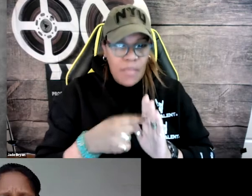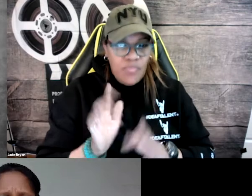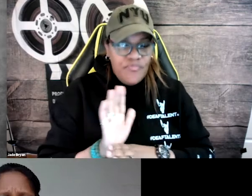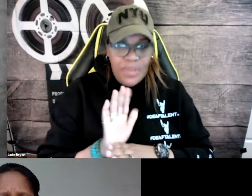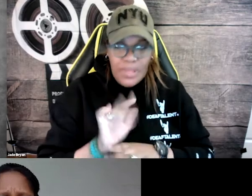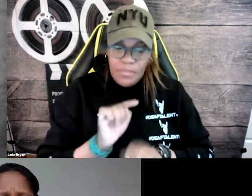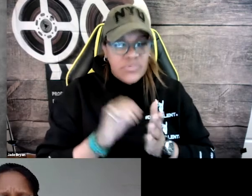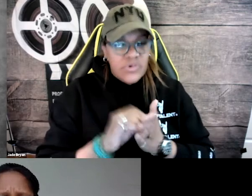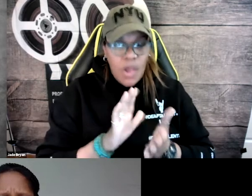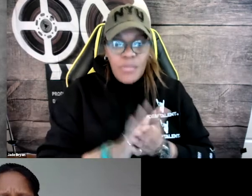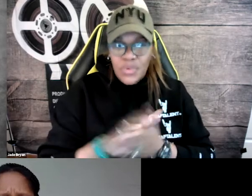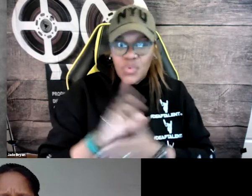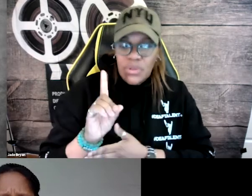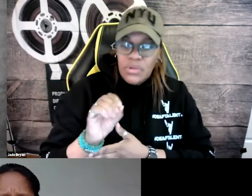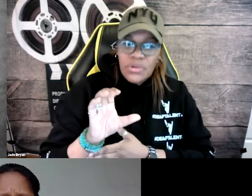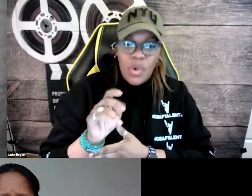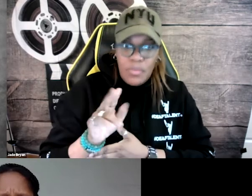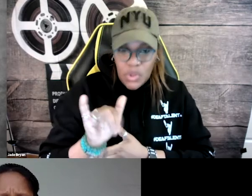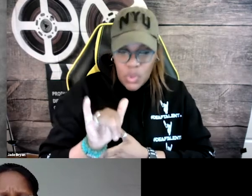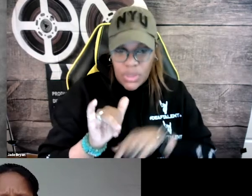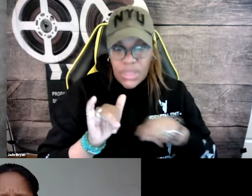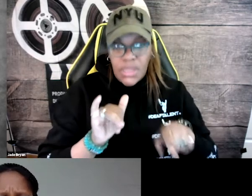And I'll use an example of a film documentary.